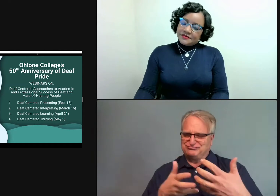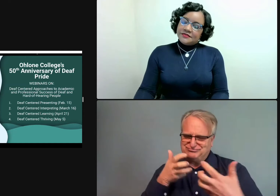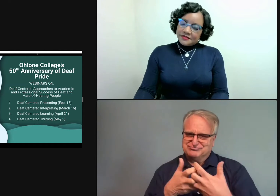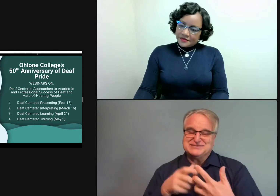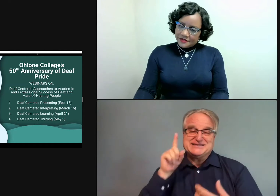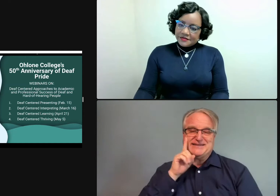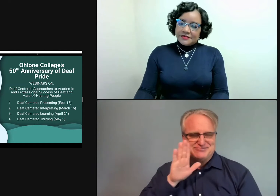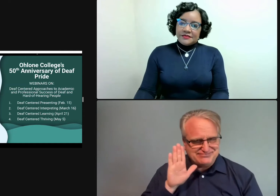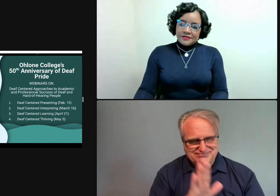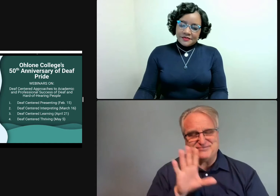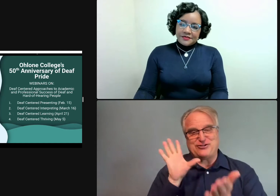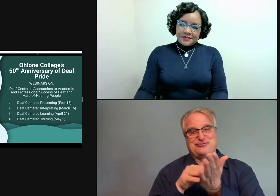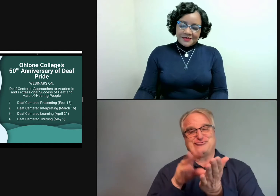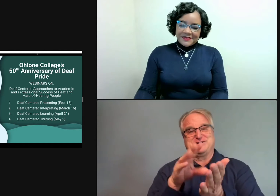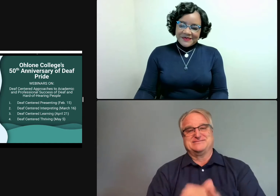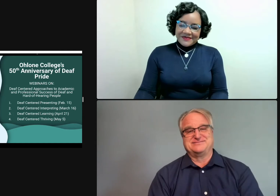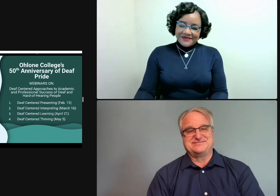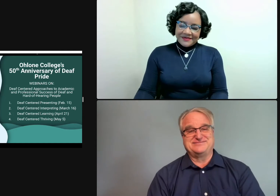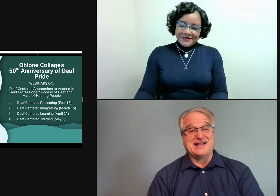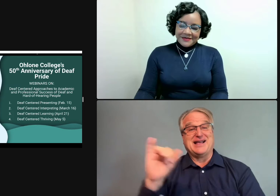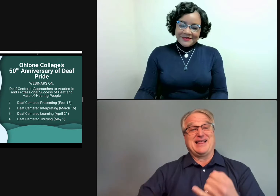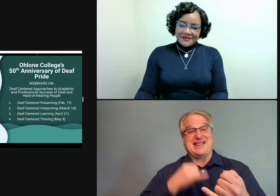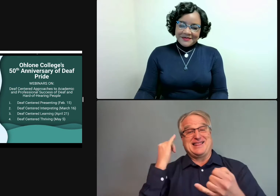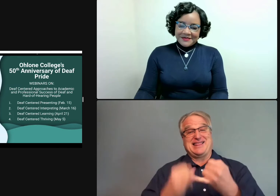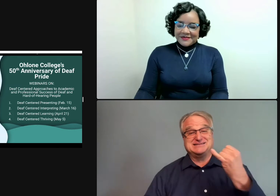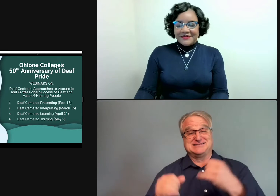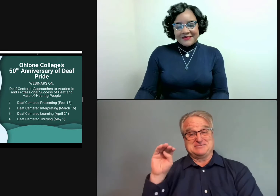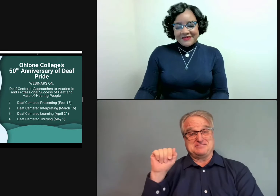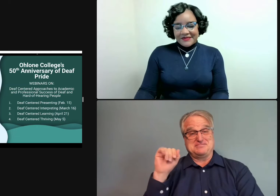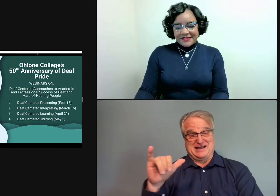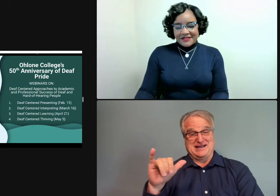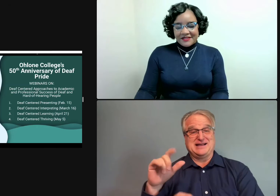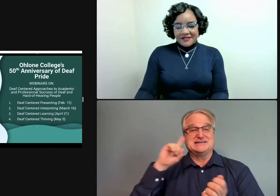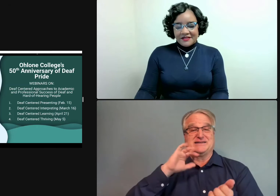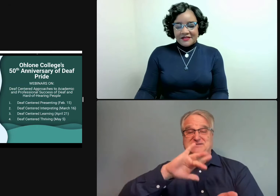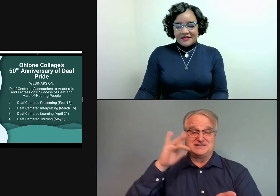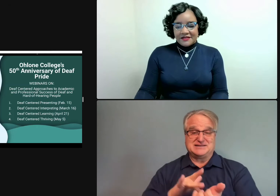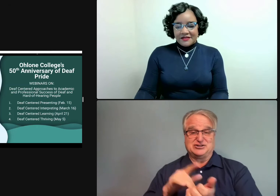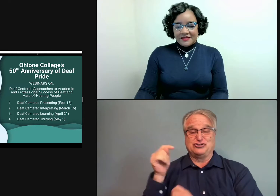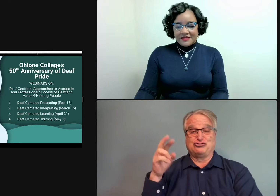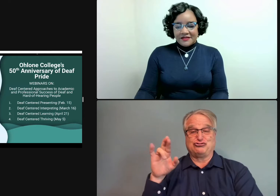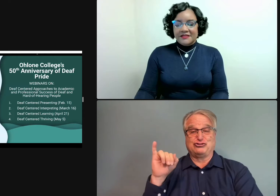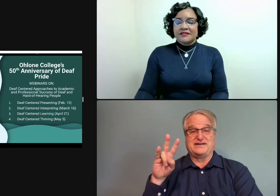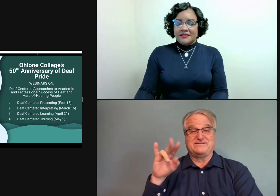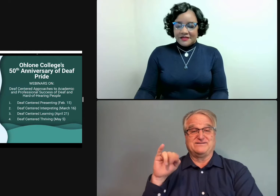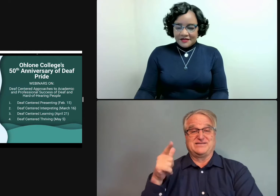learning more conducive to deaf students in the classroom by accommodating their learning styles.